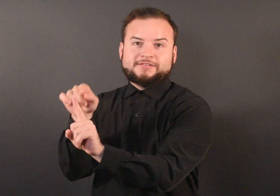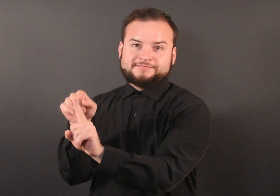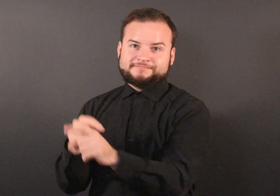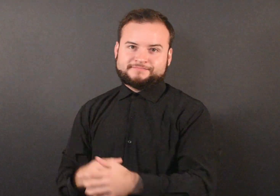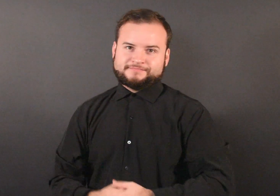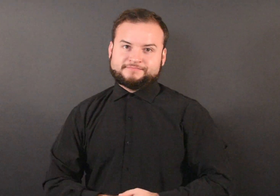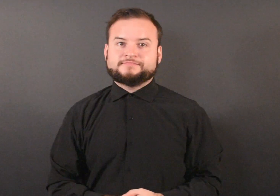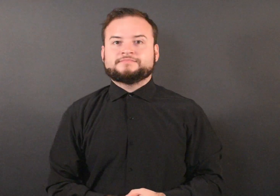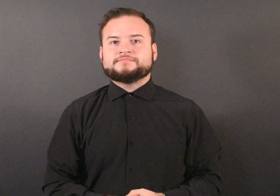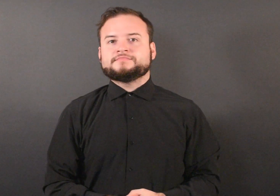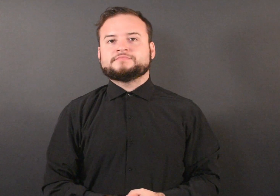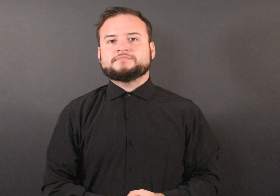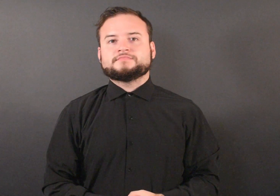State Epidemiologist.